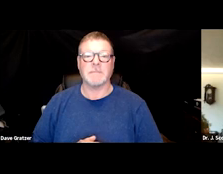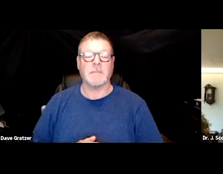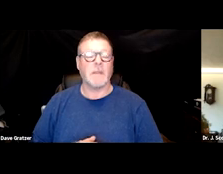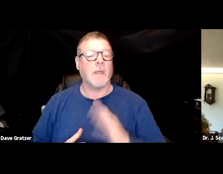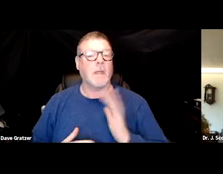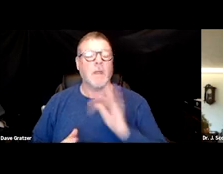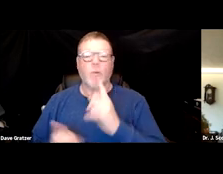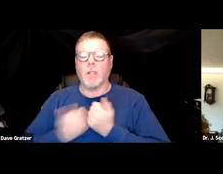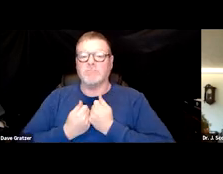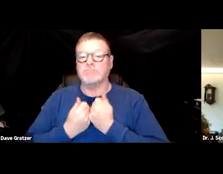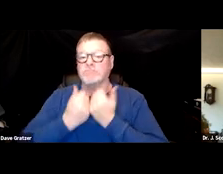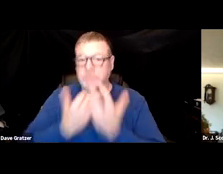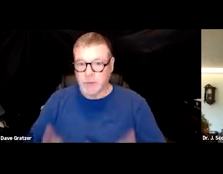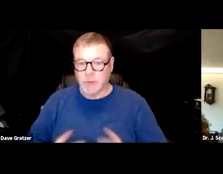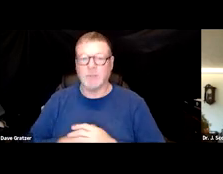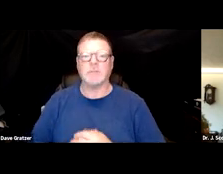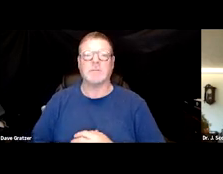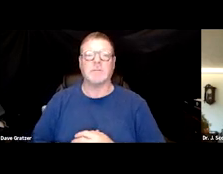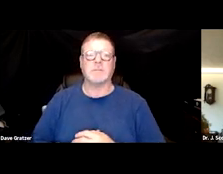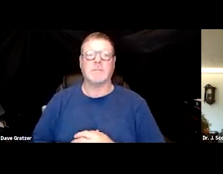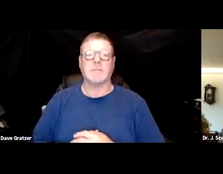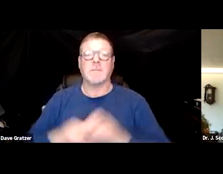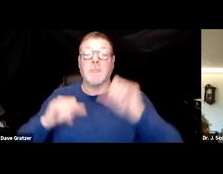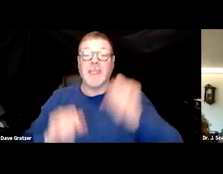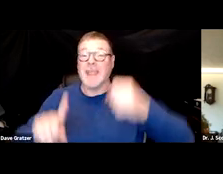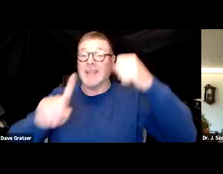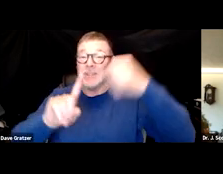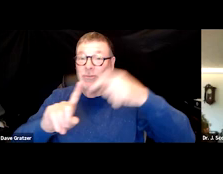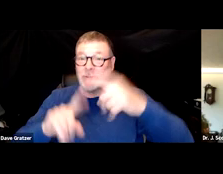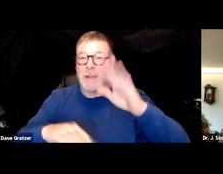out of proportion to the effort exerted. It can be triggered by minimal activity